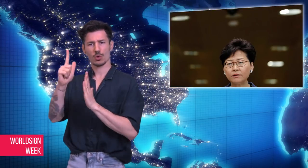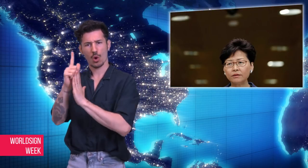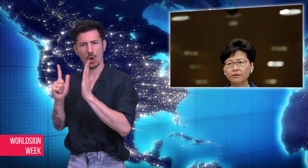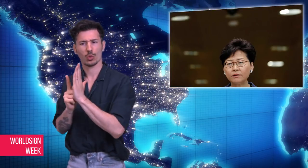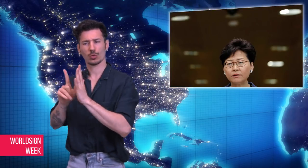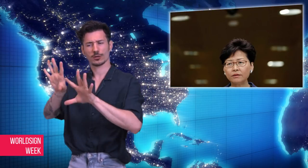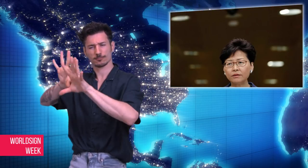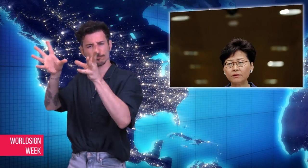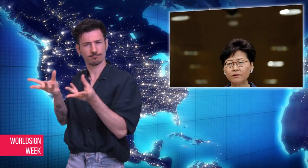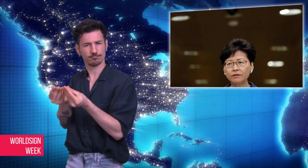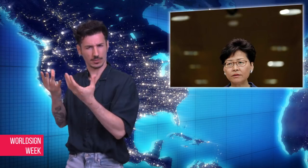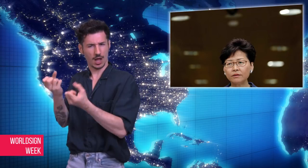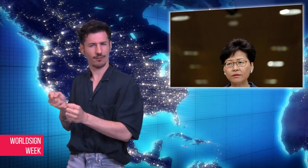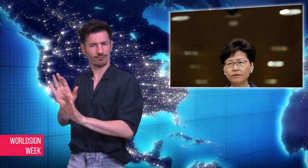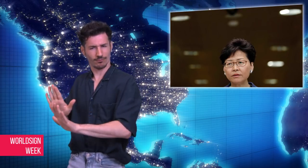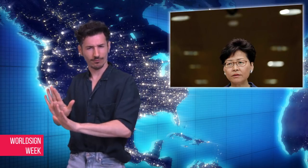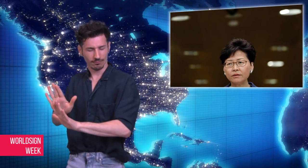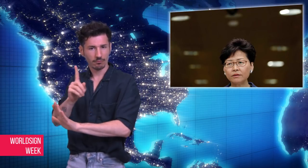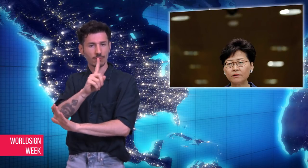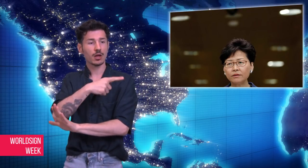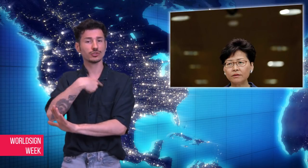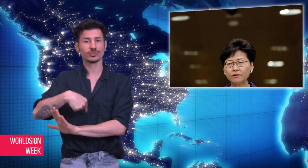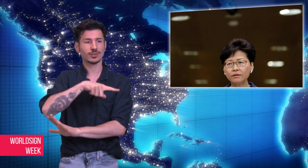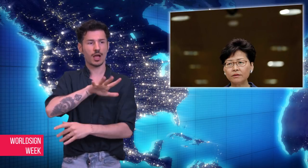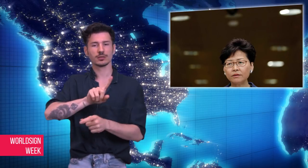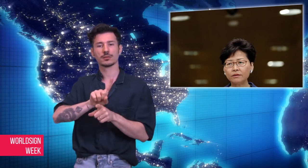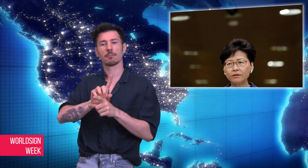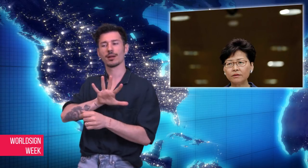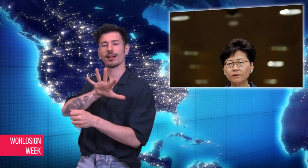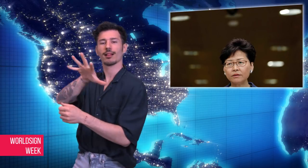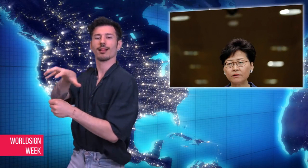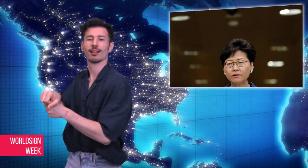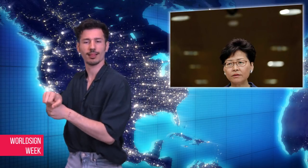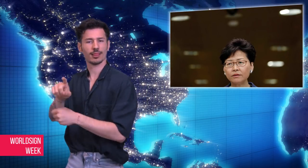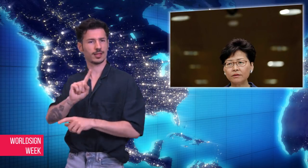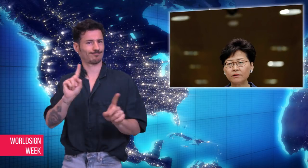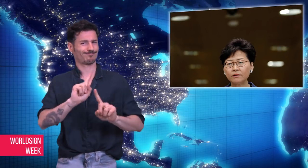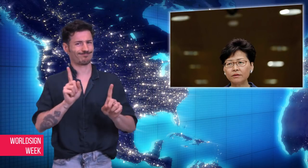legal system as a way to increase its presence in the